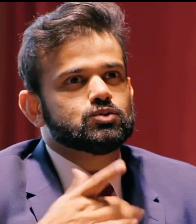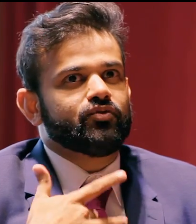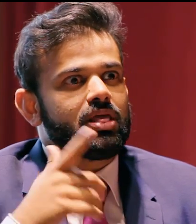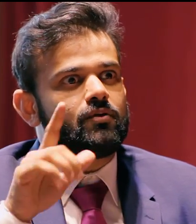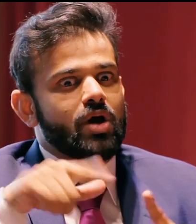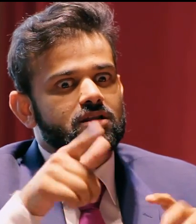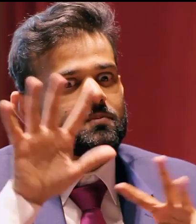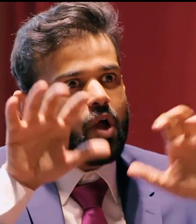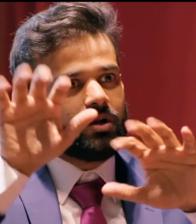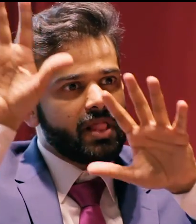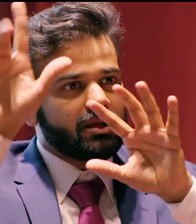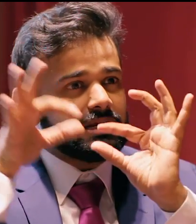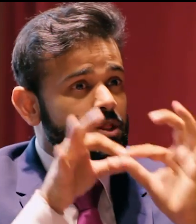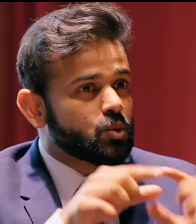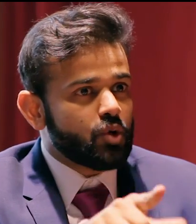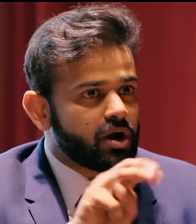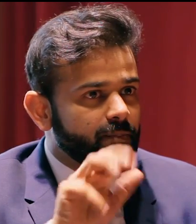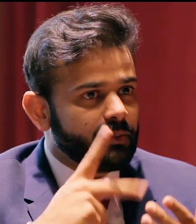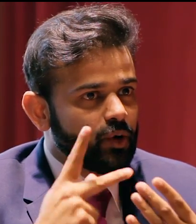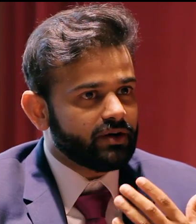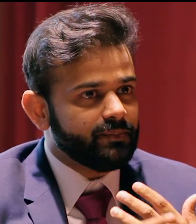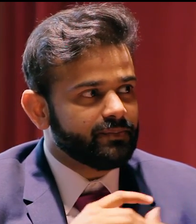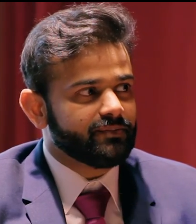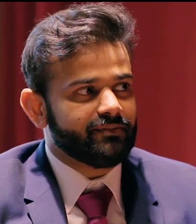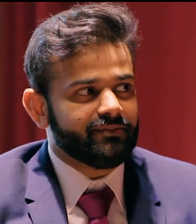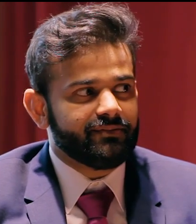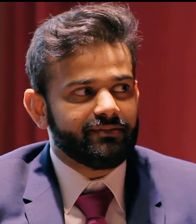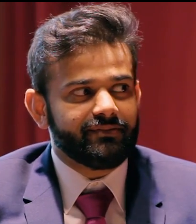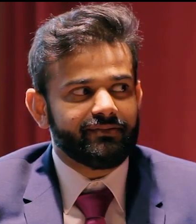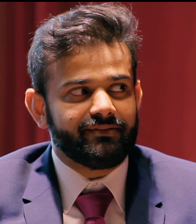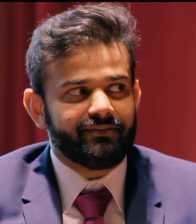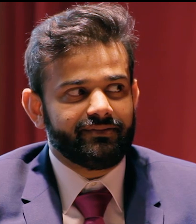That must be really great enjoyment for you. Have you ever thought about